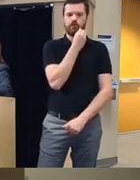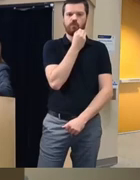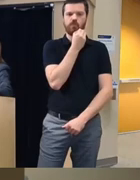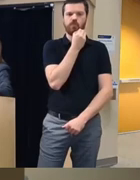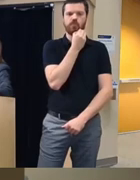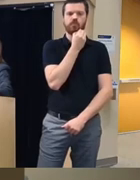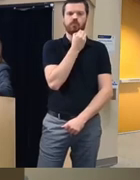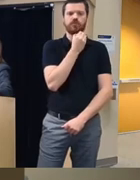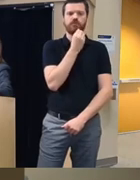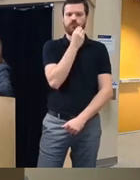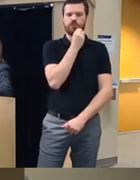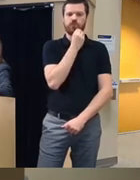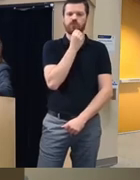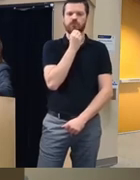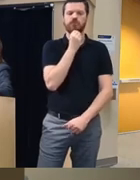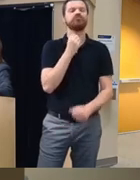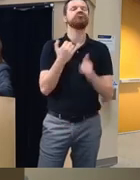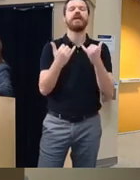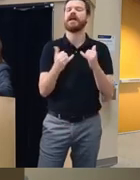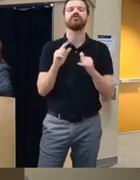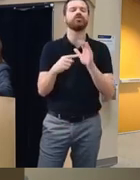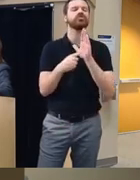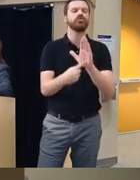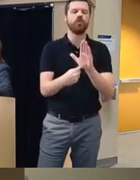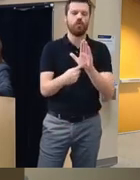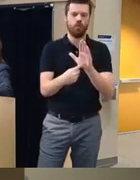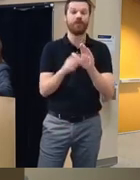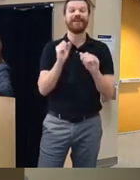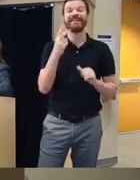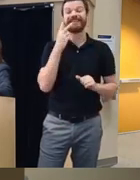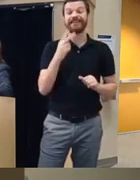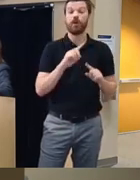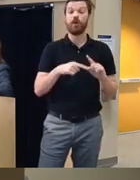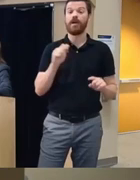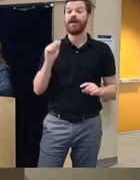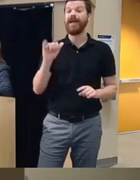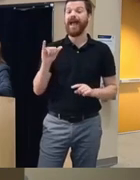so right now this is just a demographic you can see when AI is integrated with it